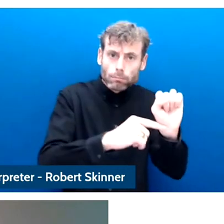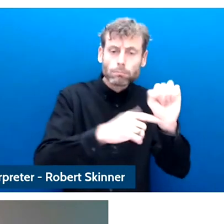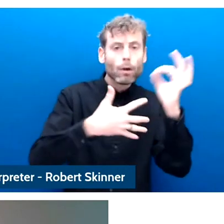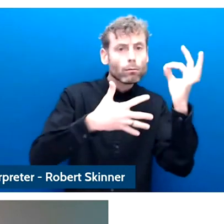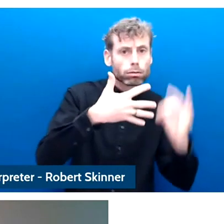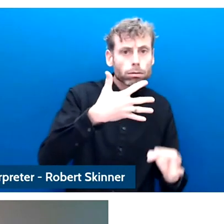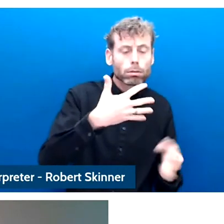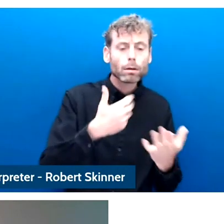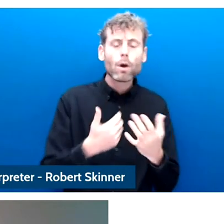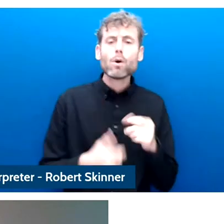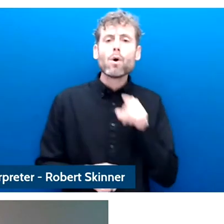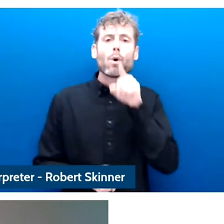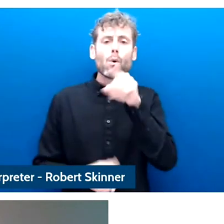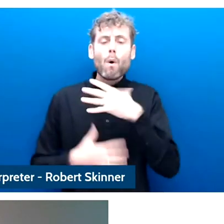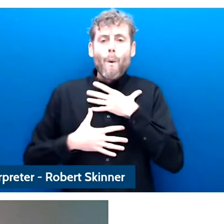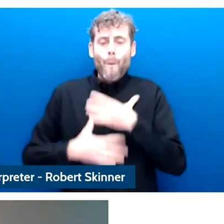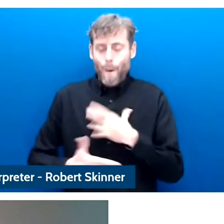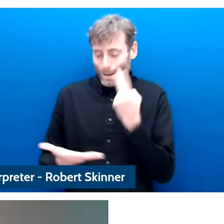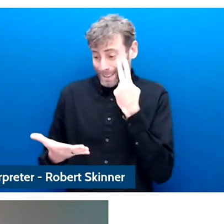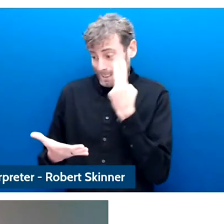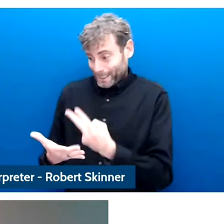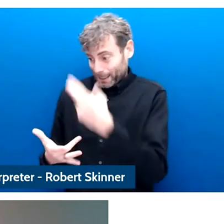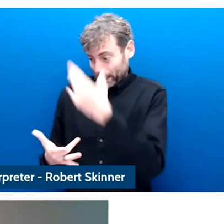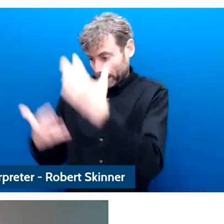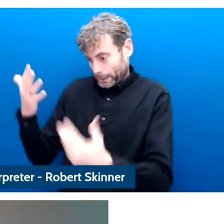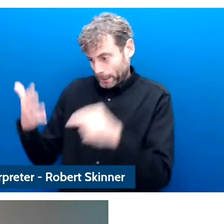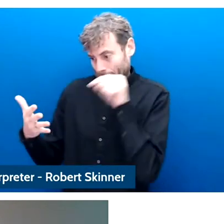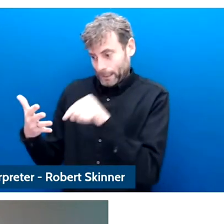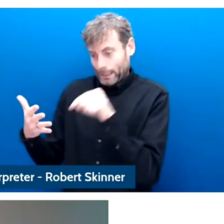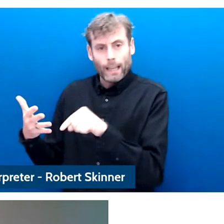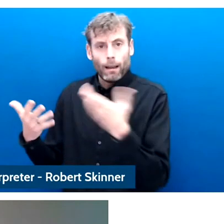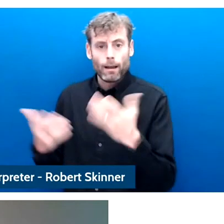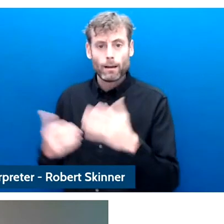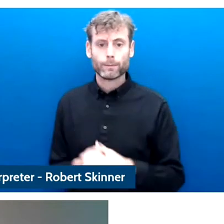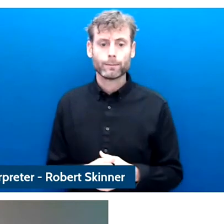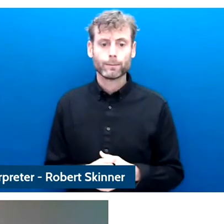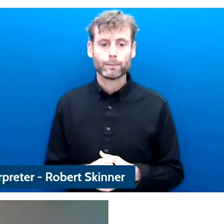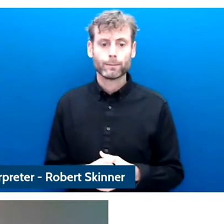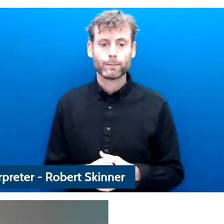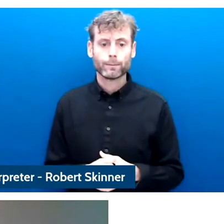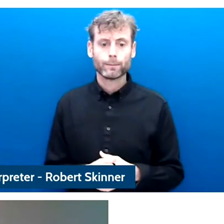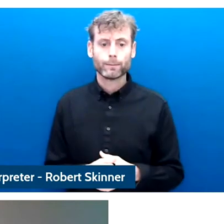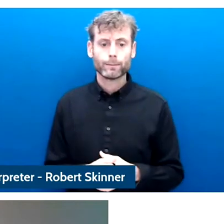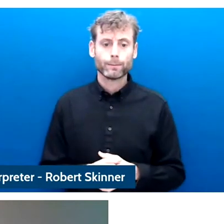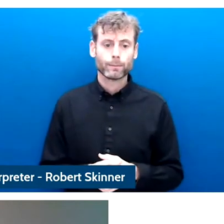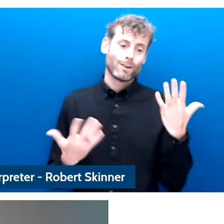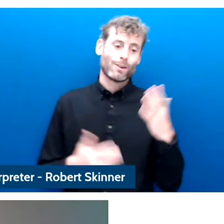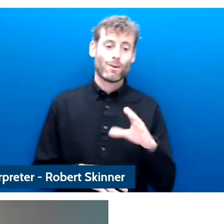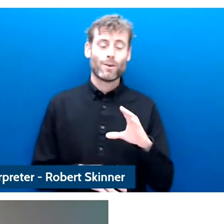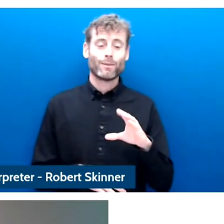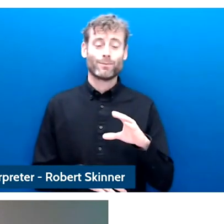hear Sonia answering her own question because she is the foremost expert in this field.